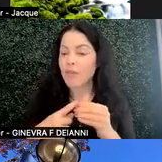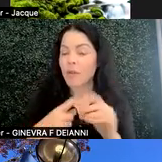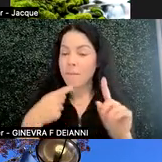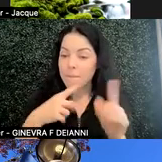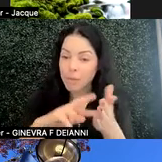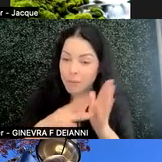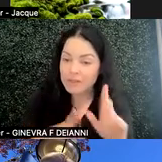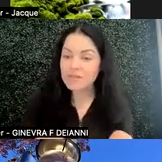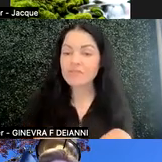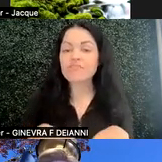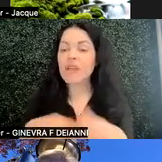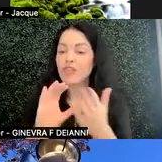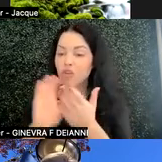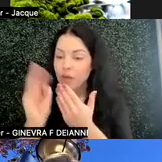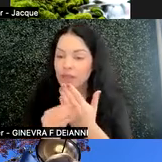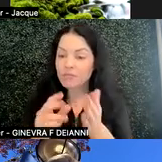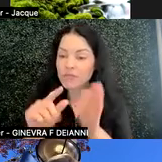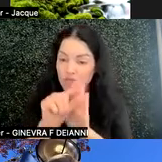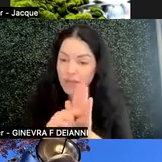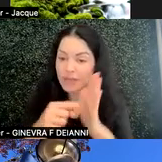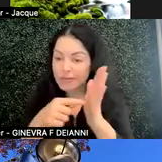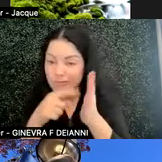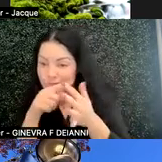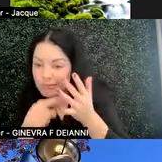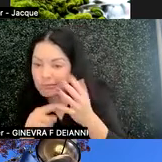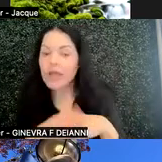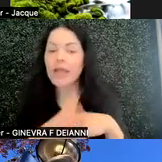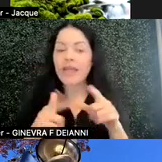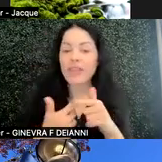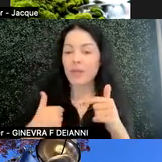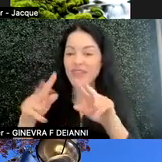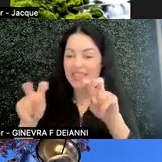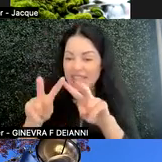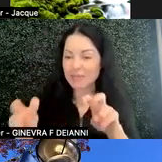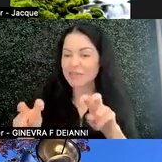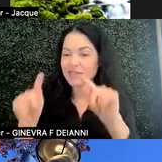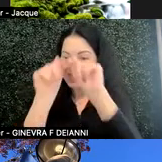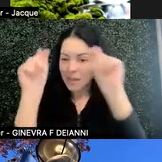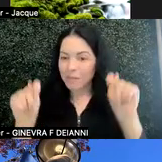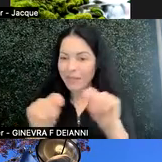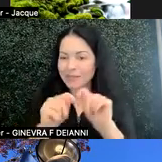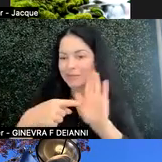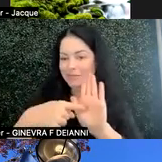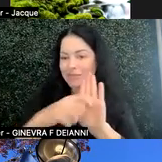And there are transparent assignment templates online that have--